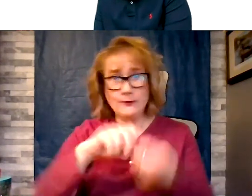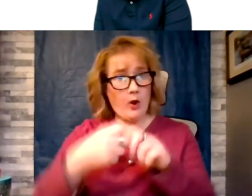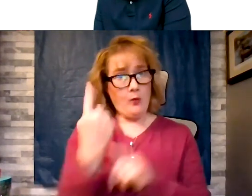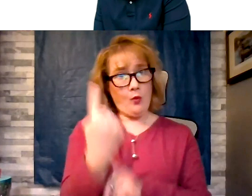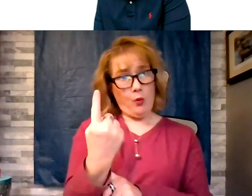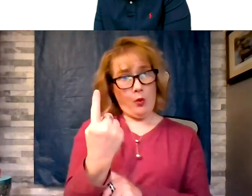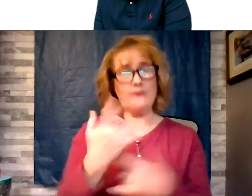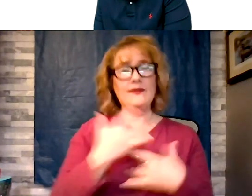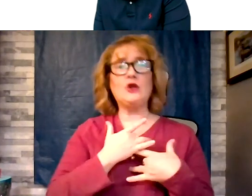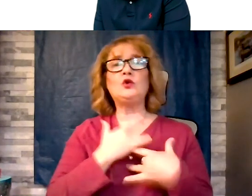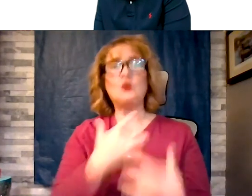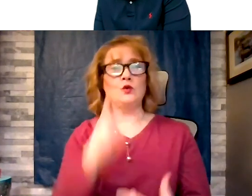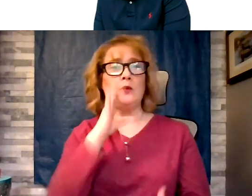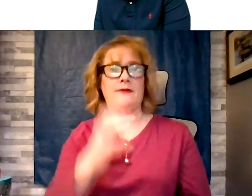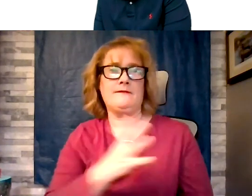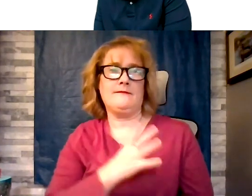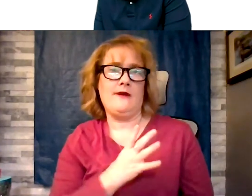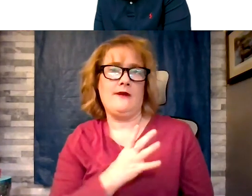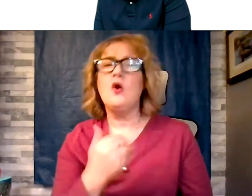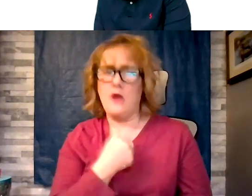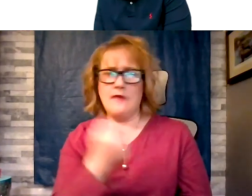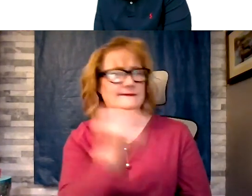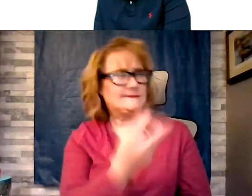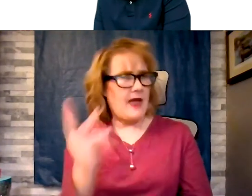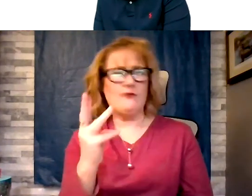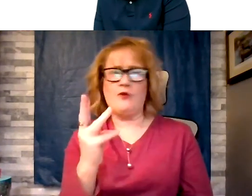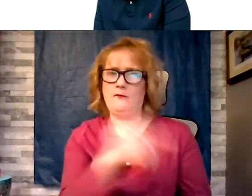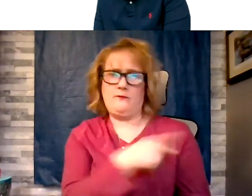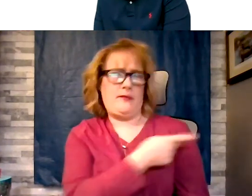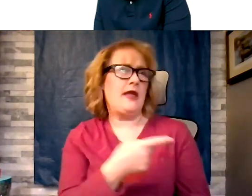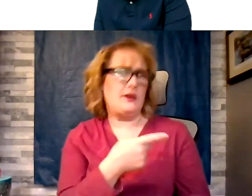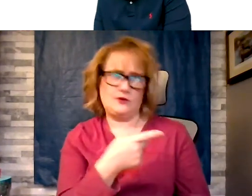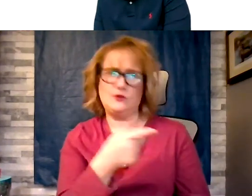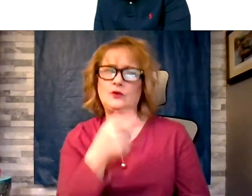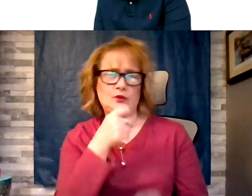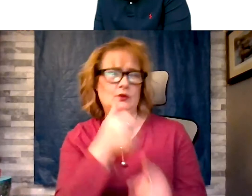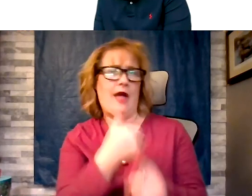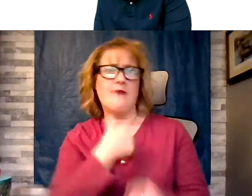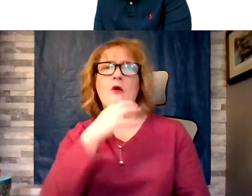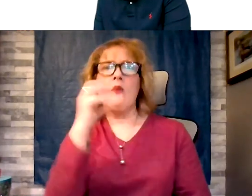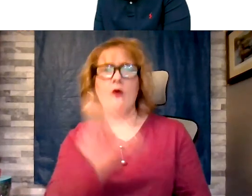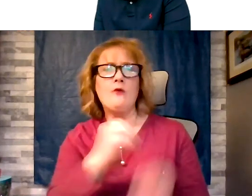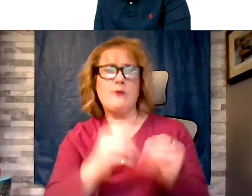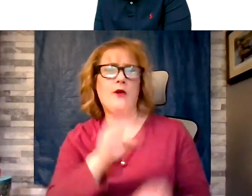have several patients whose have repaired, they are not having